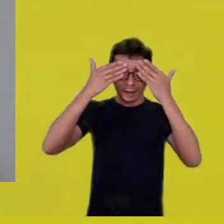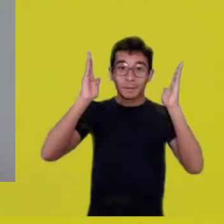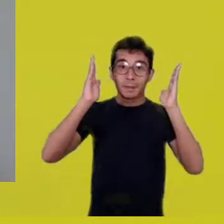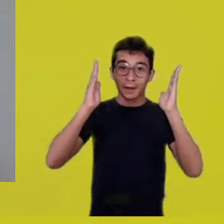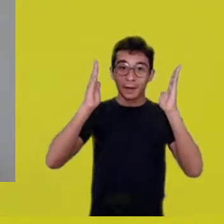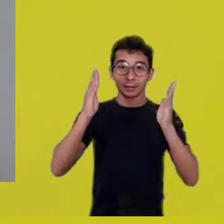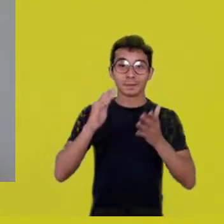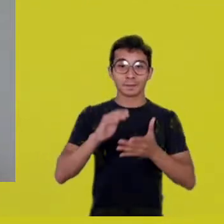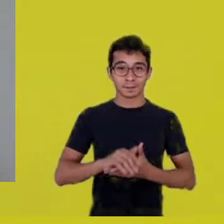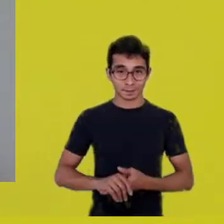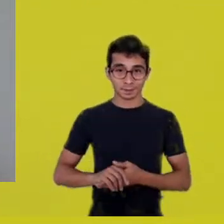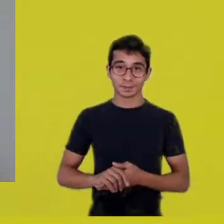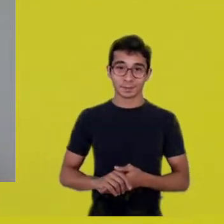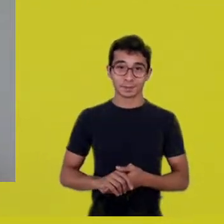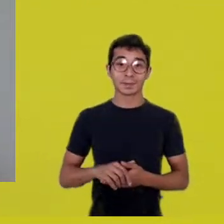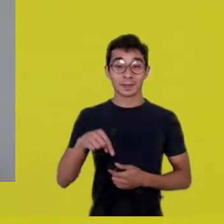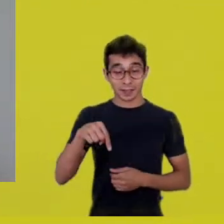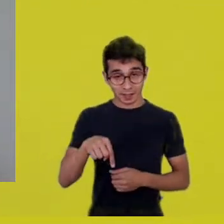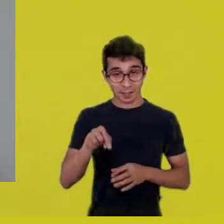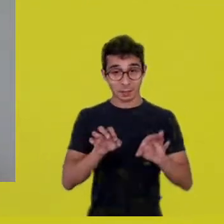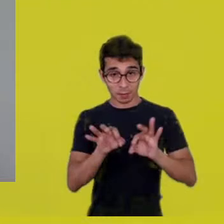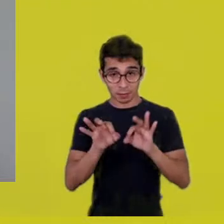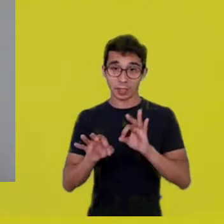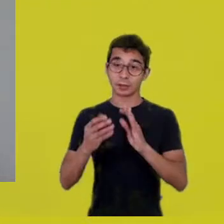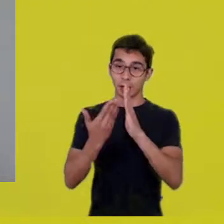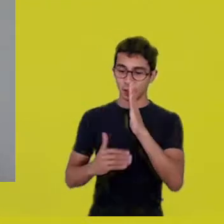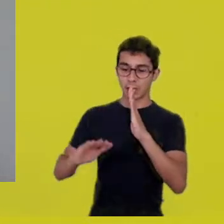Opening the Yards is open to the general public.